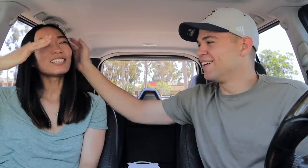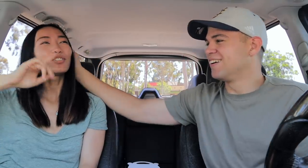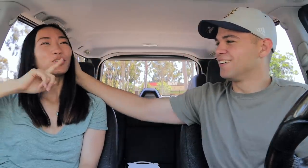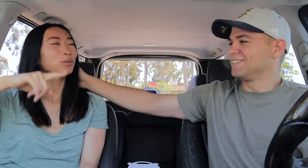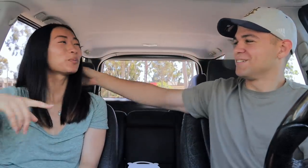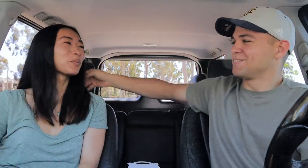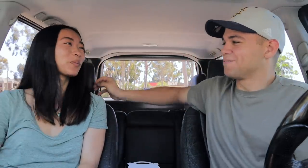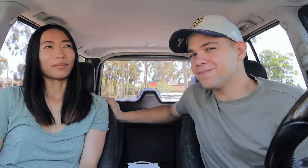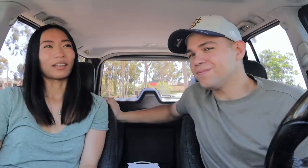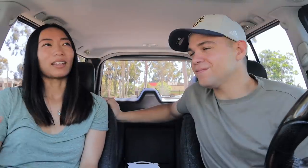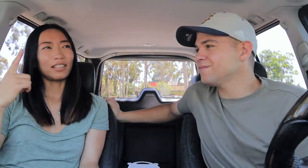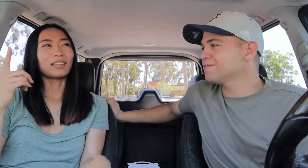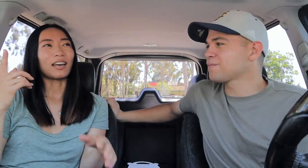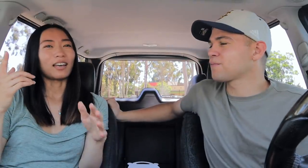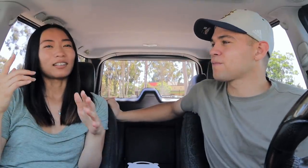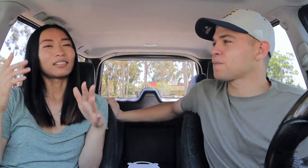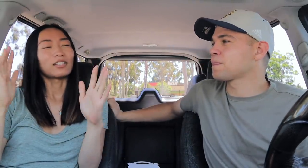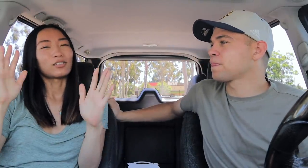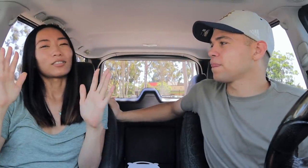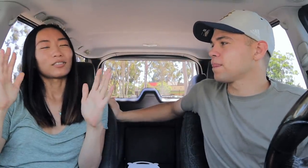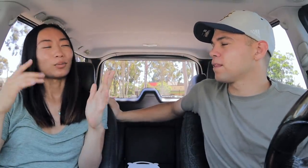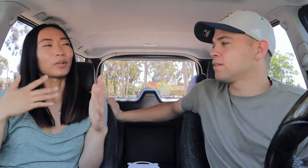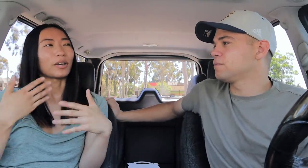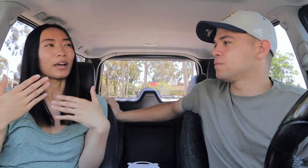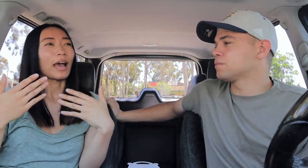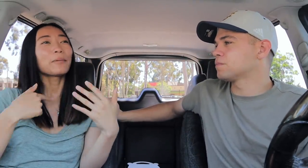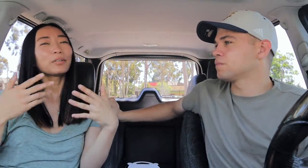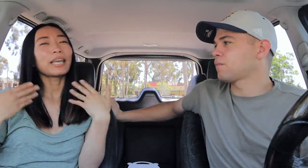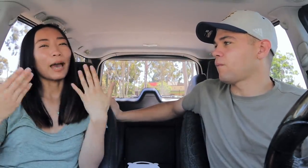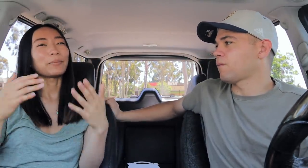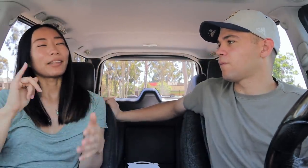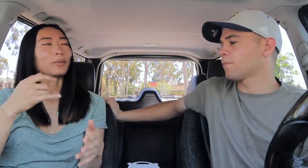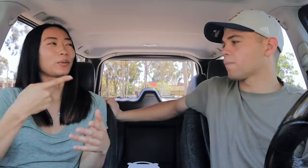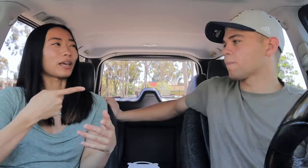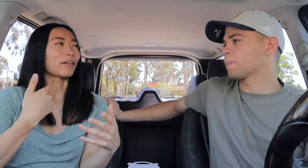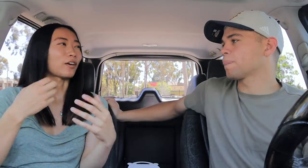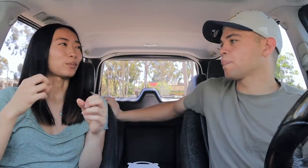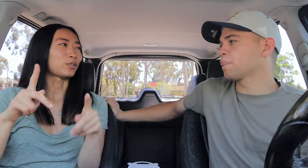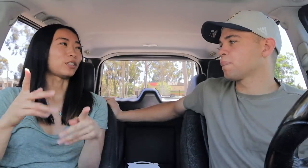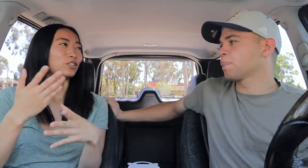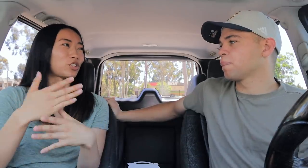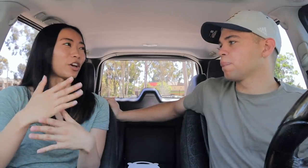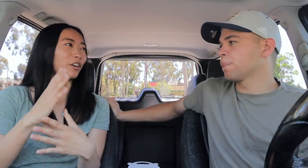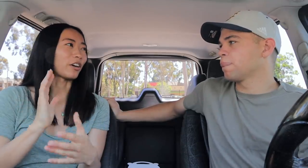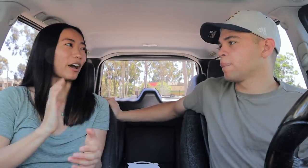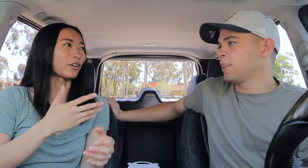It's true. I think that it's I'm really happy that we have the opportunity share our